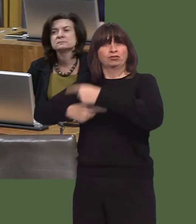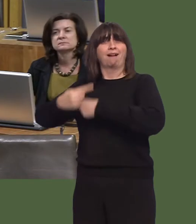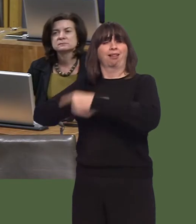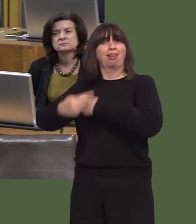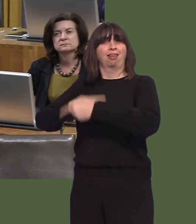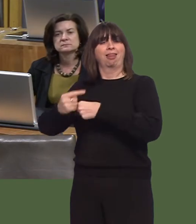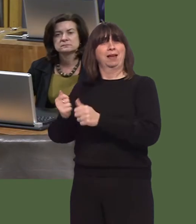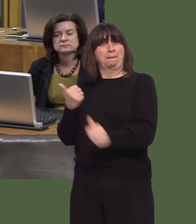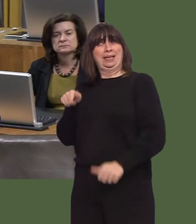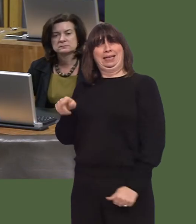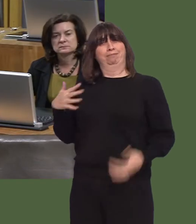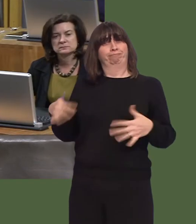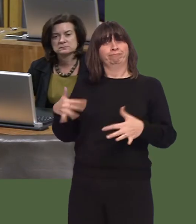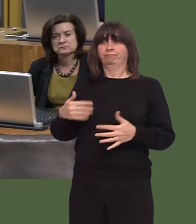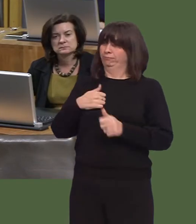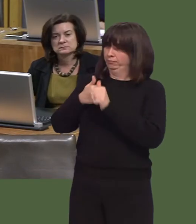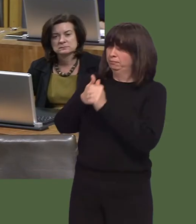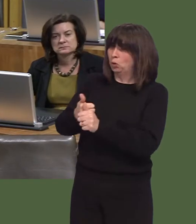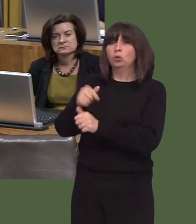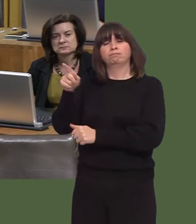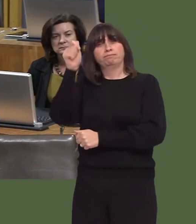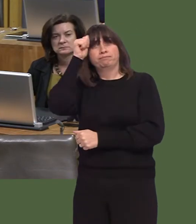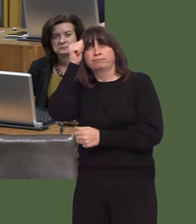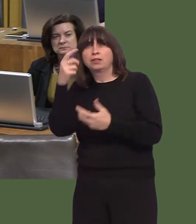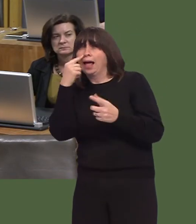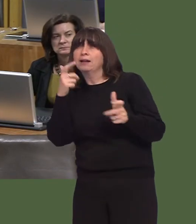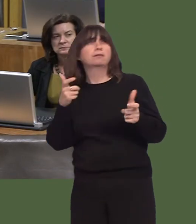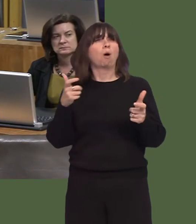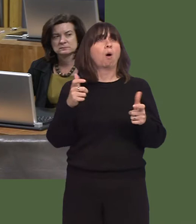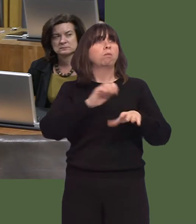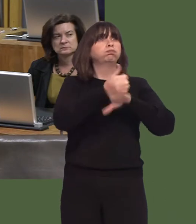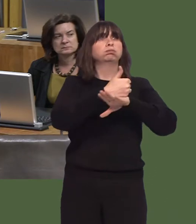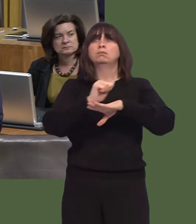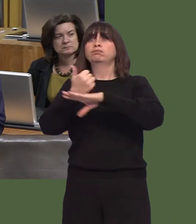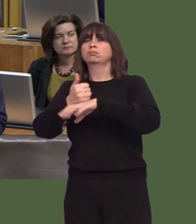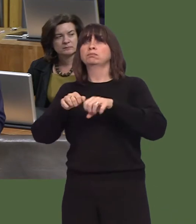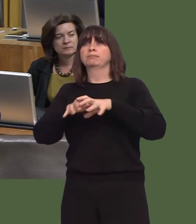We will continue to assist the company in identifying new opportunities for business growth.